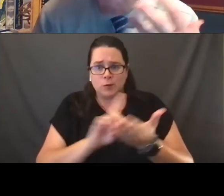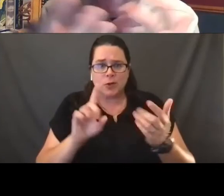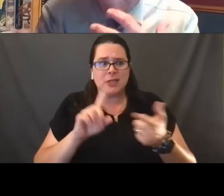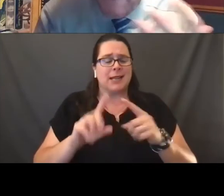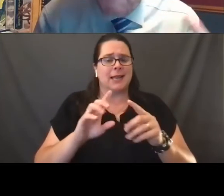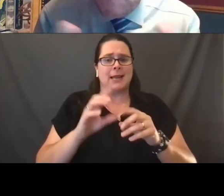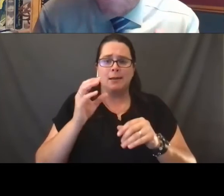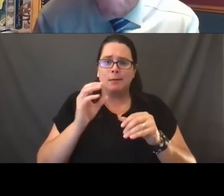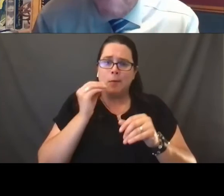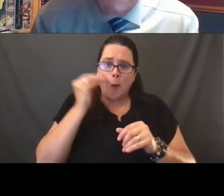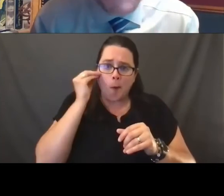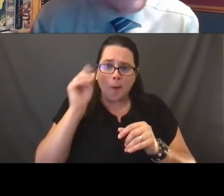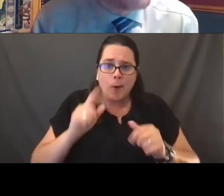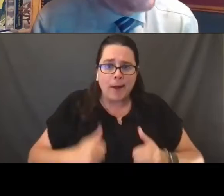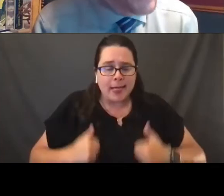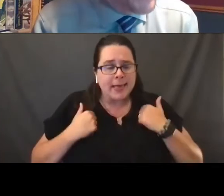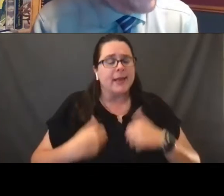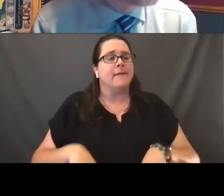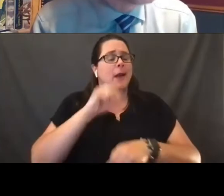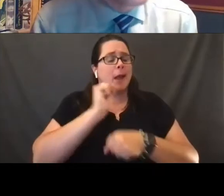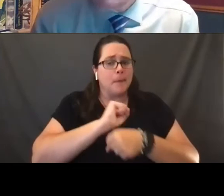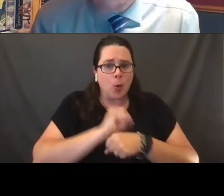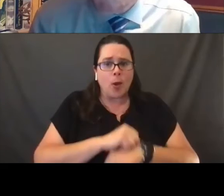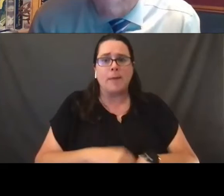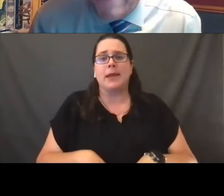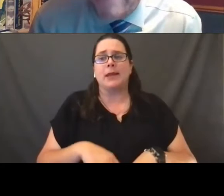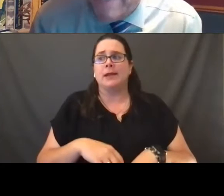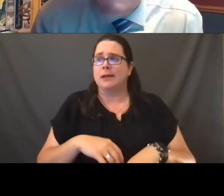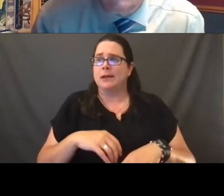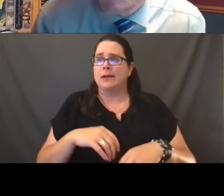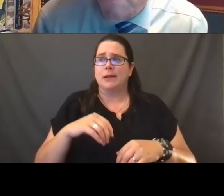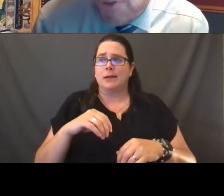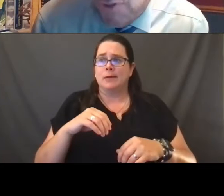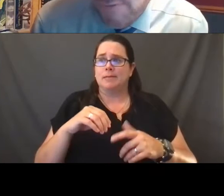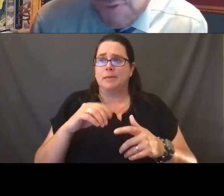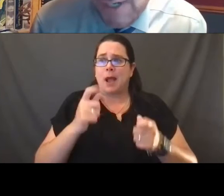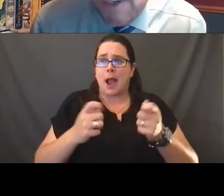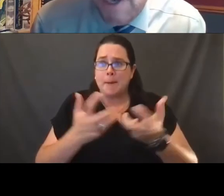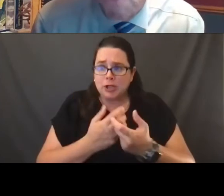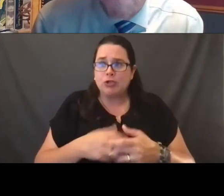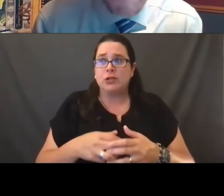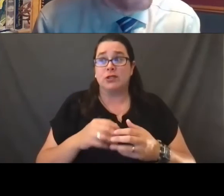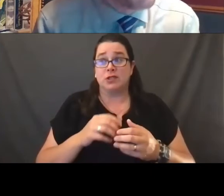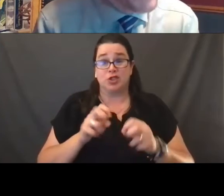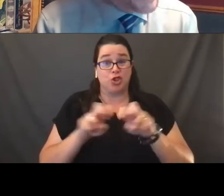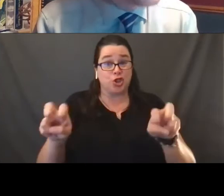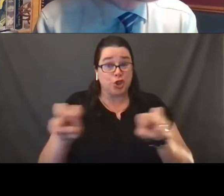the program benefits you may receive, financial credit, even jury service in a courtroom